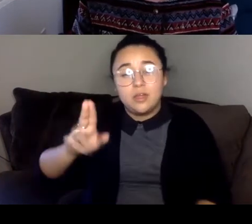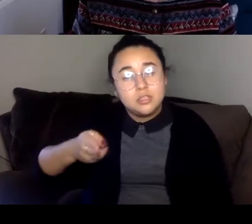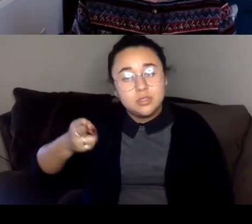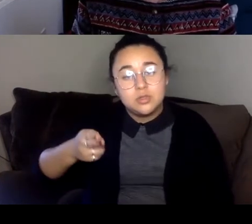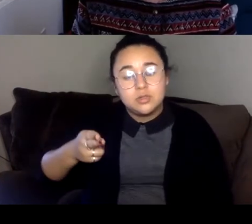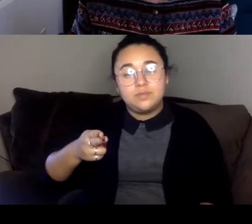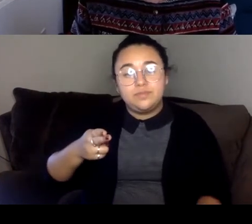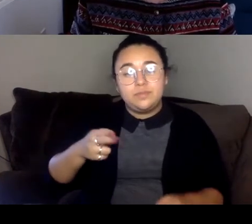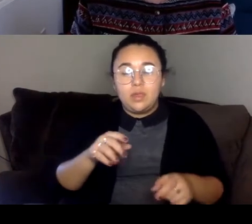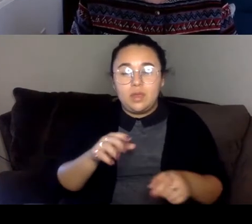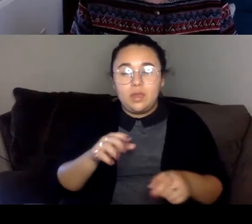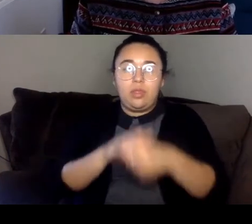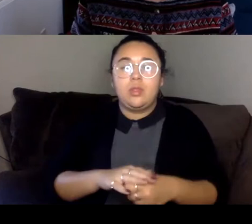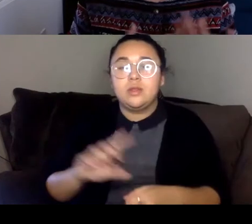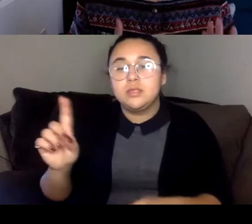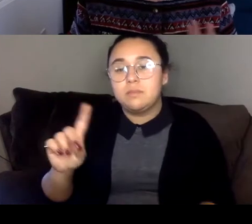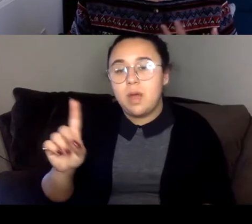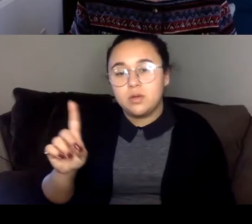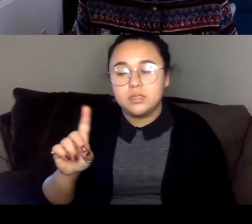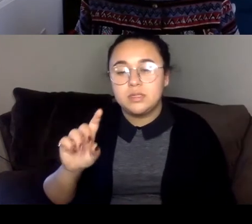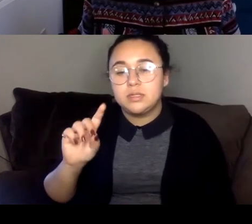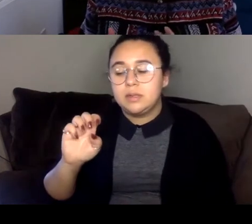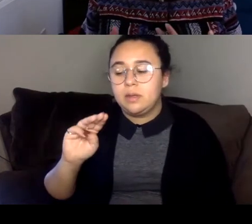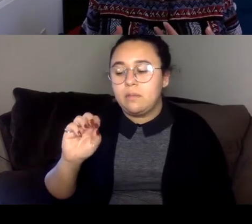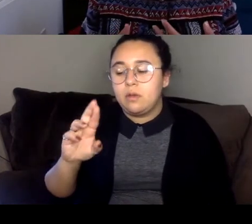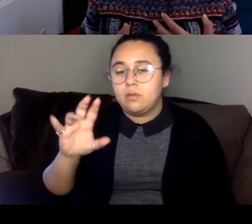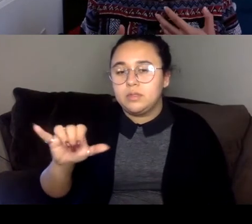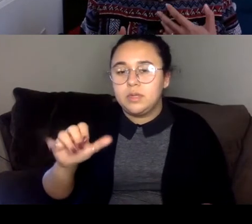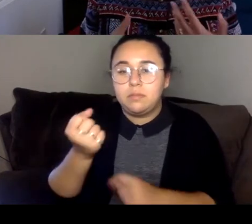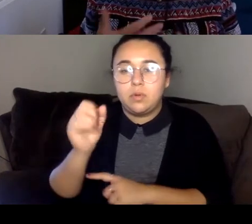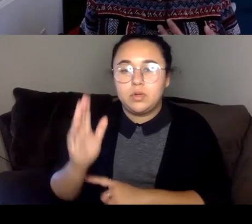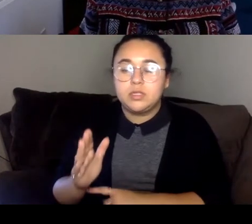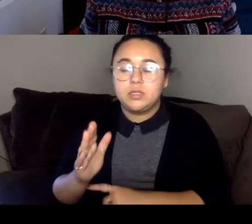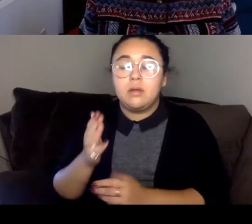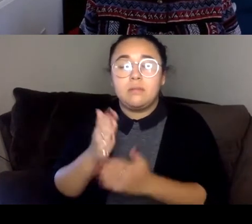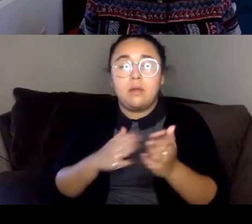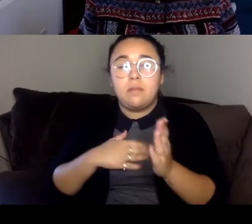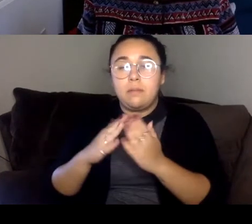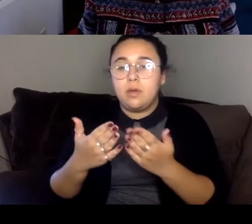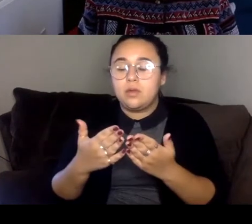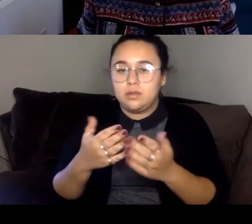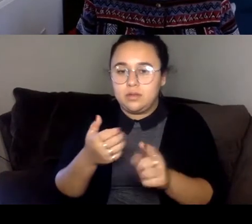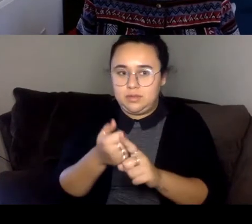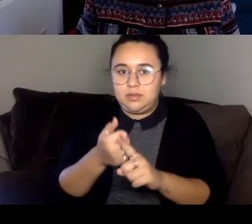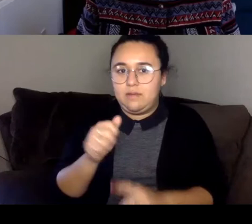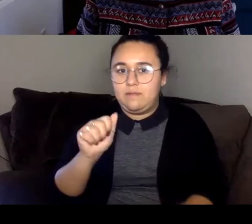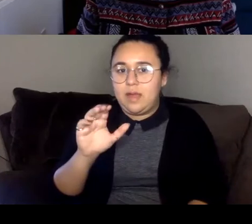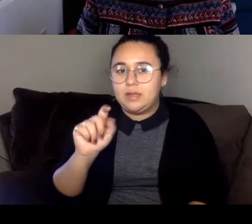its democracy protesters, so there's a part of my book, that is activism in fact because it's in English as well.